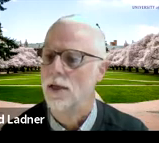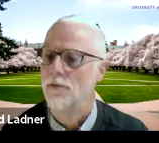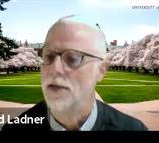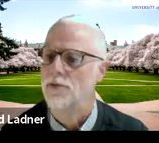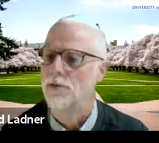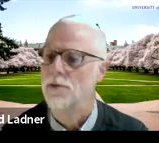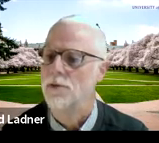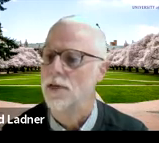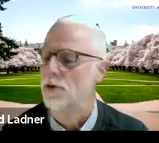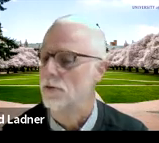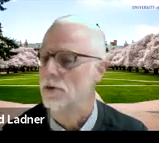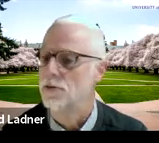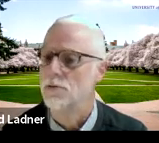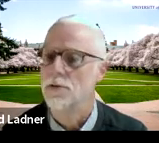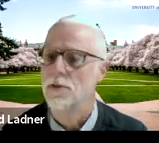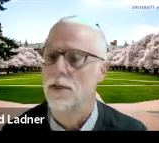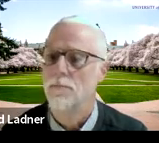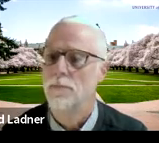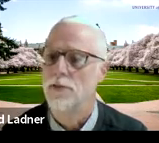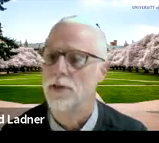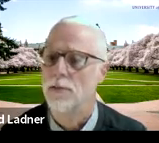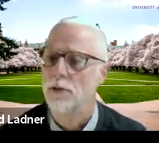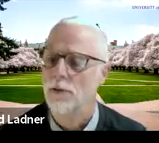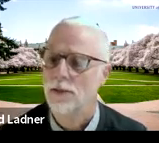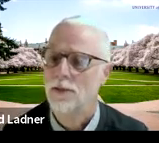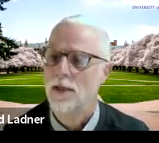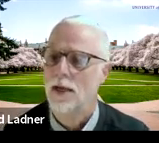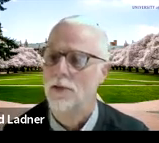of deaf students-- deaf and hard of hearing students, Beth Kimball.